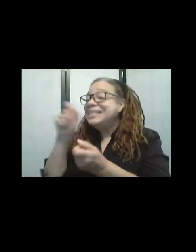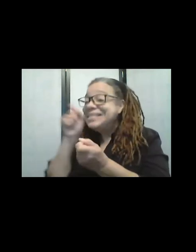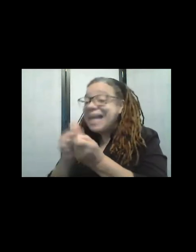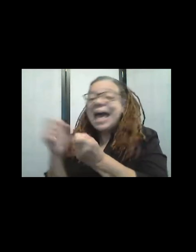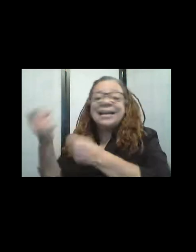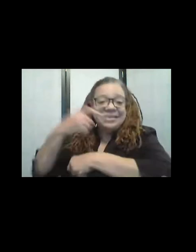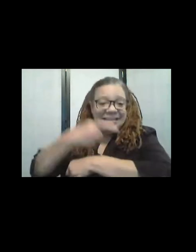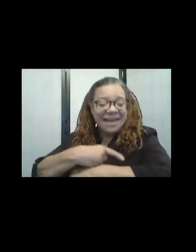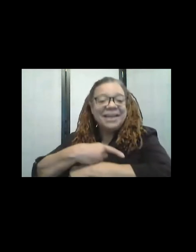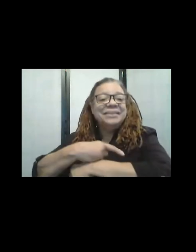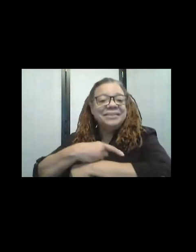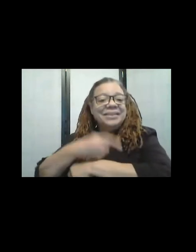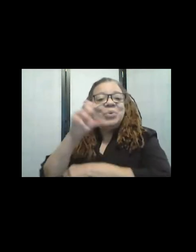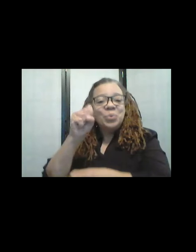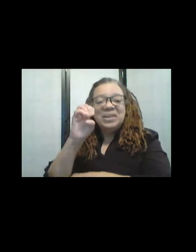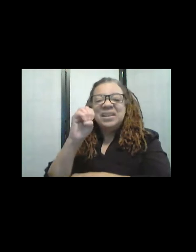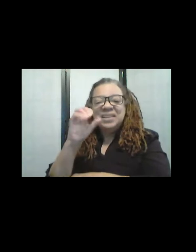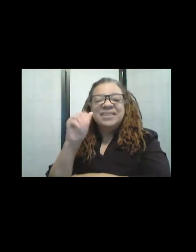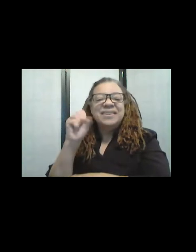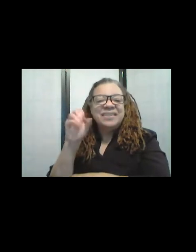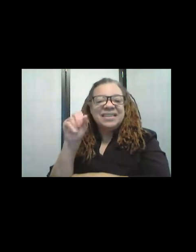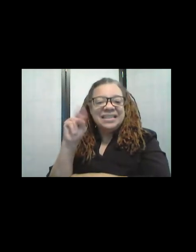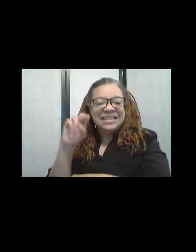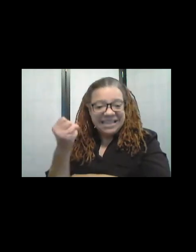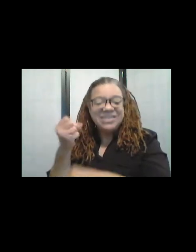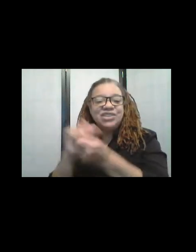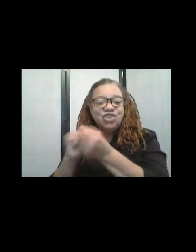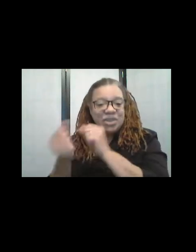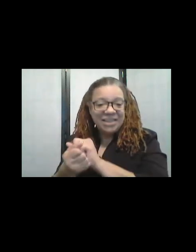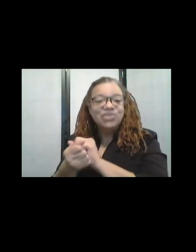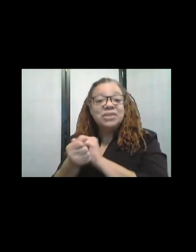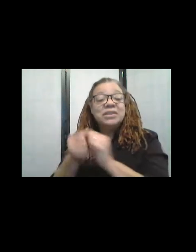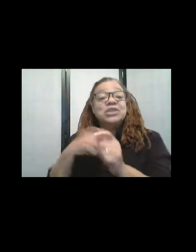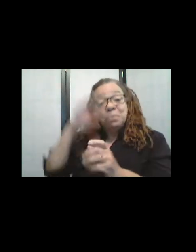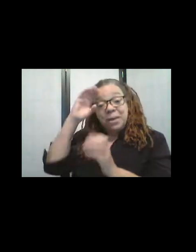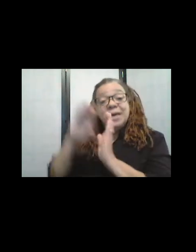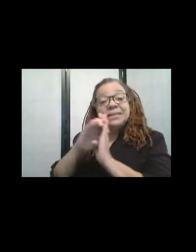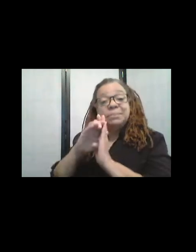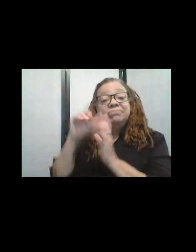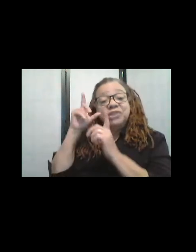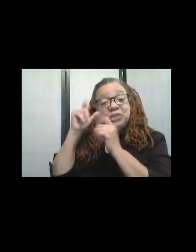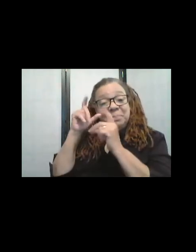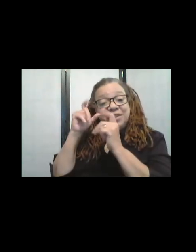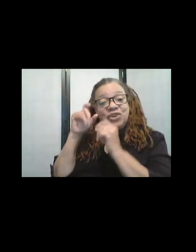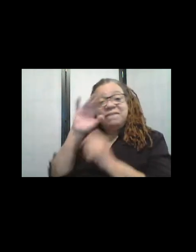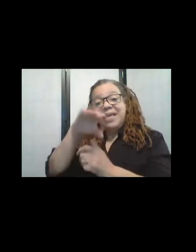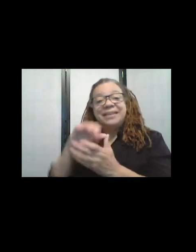Um, and he photographed it! And so I um, created that from his photograph.